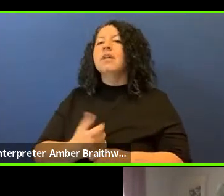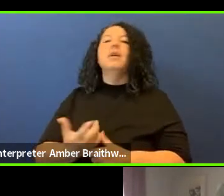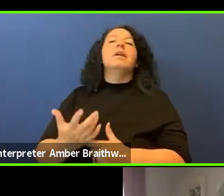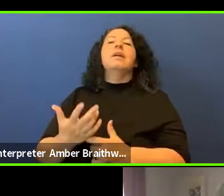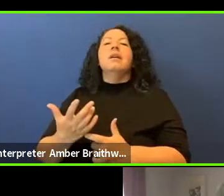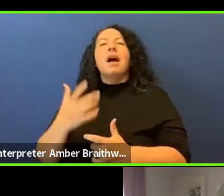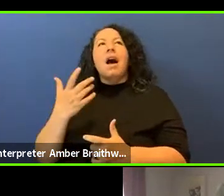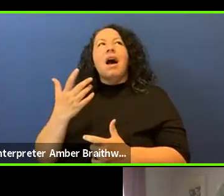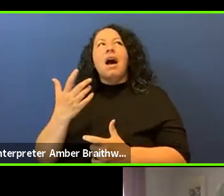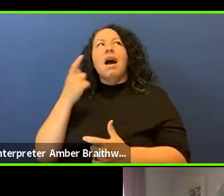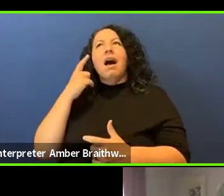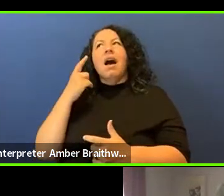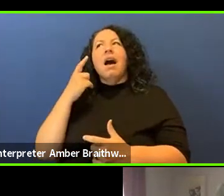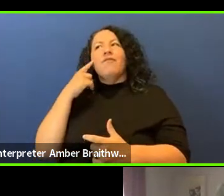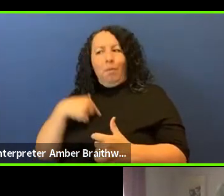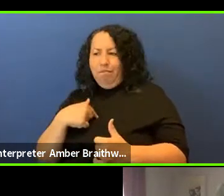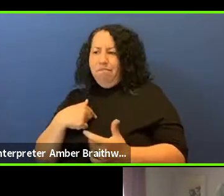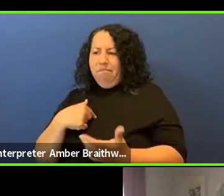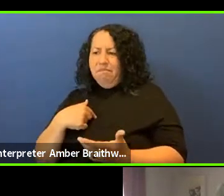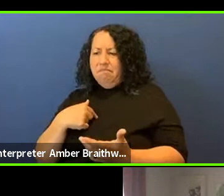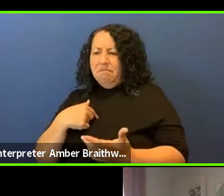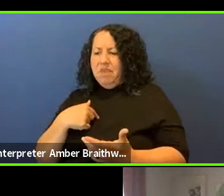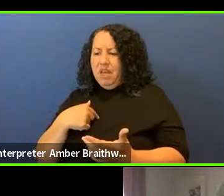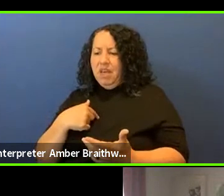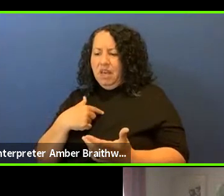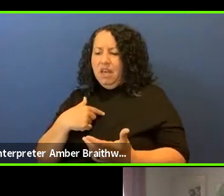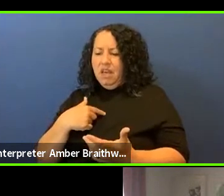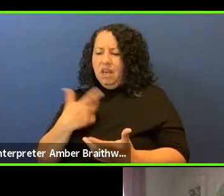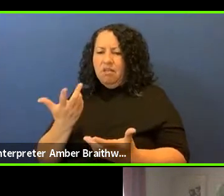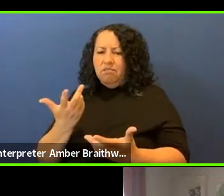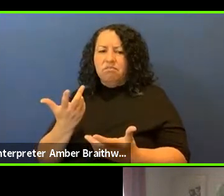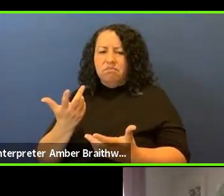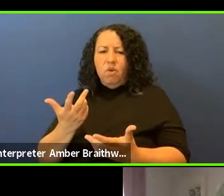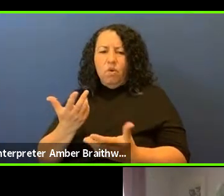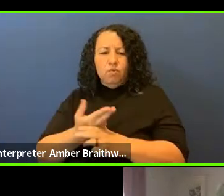for me, the redistribution of resources is so important for